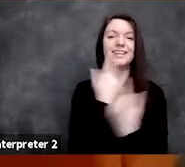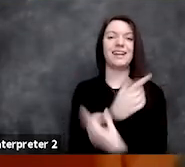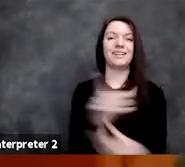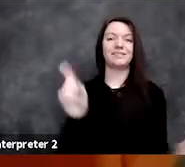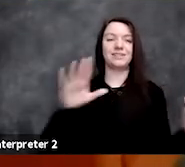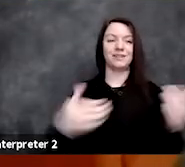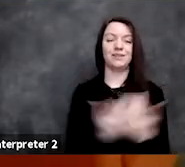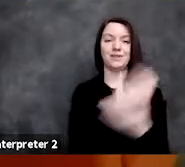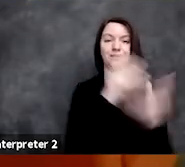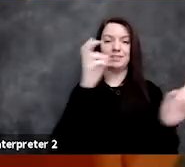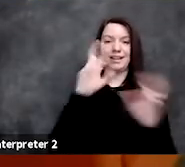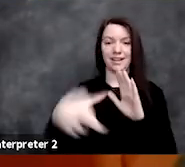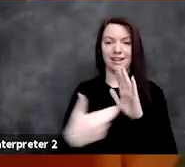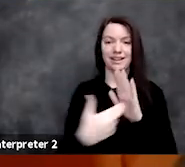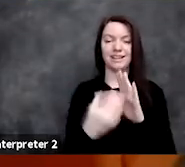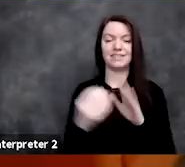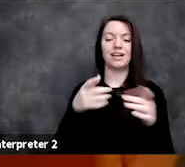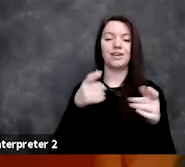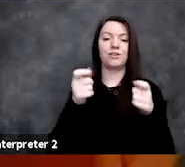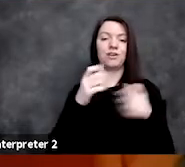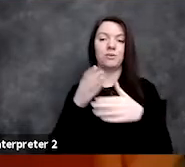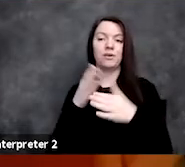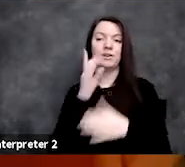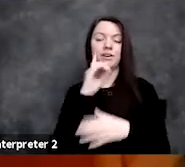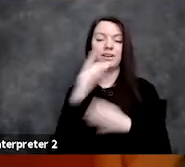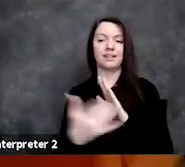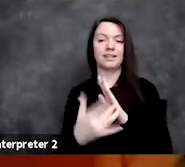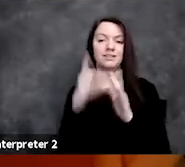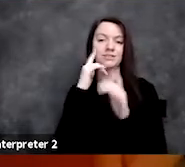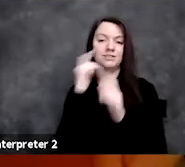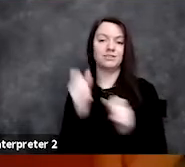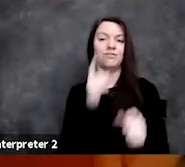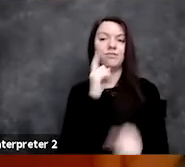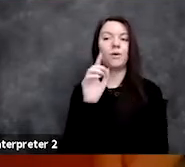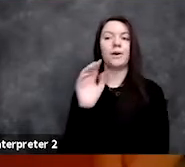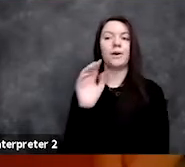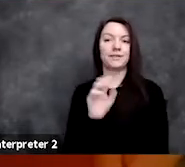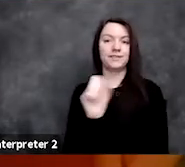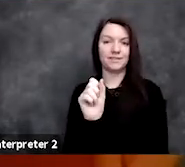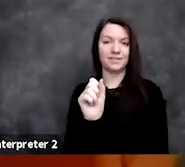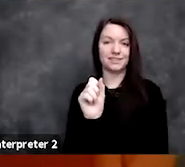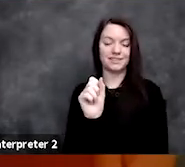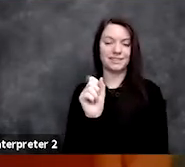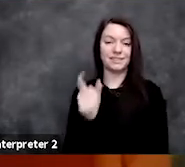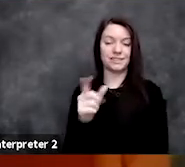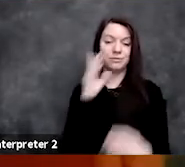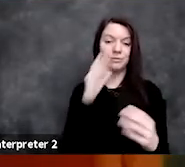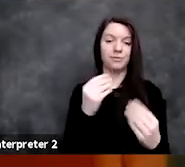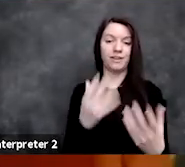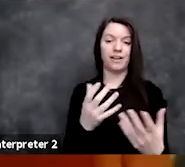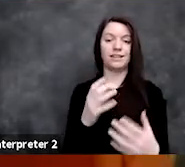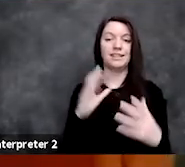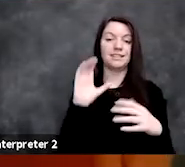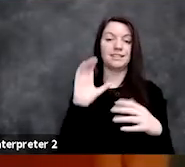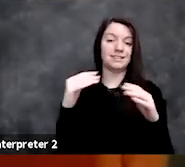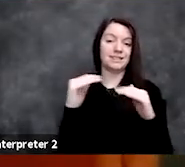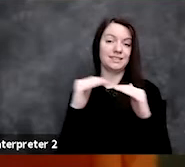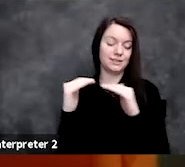as Director, Partner Technology Strategist at Microsoft, where she is providing C-suite level thought leadership